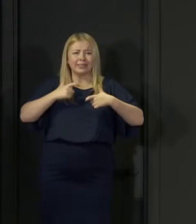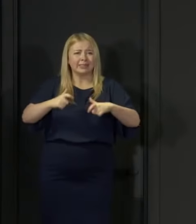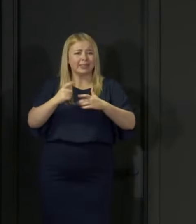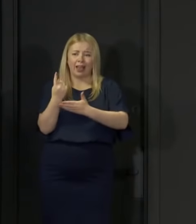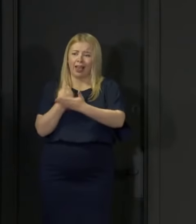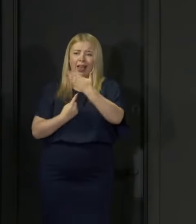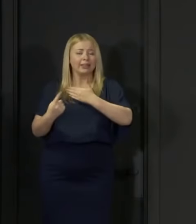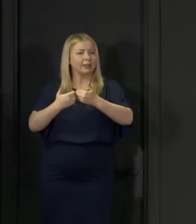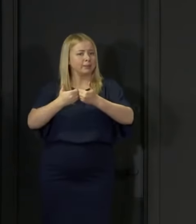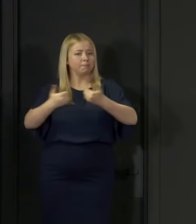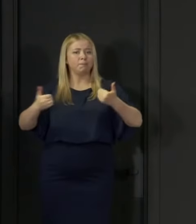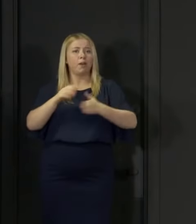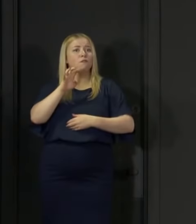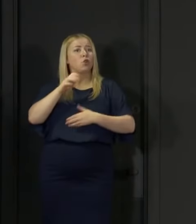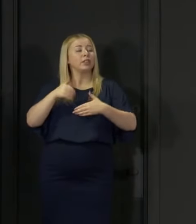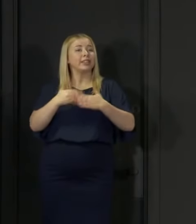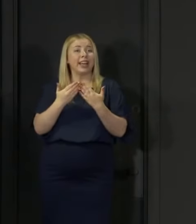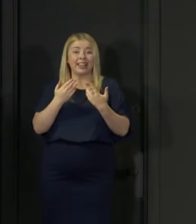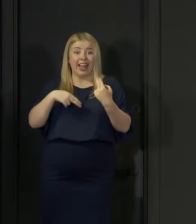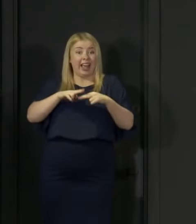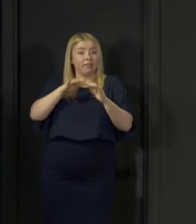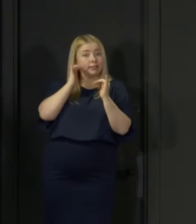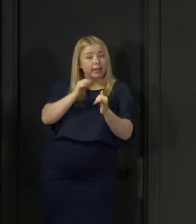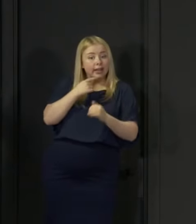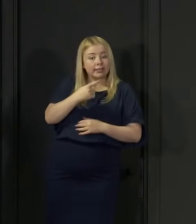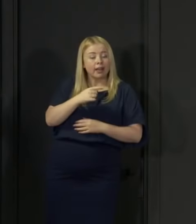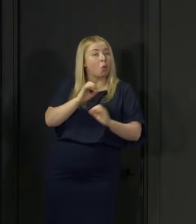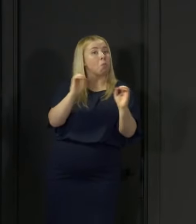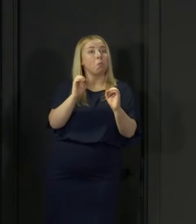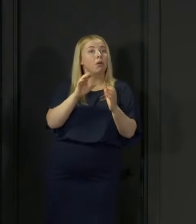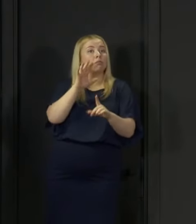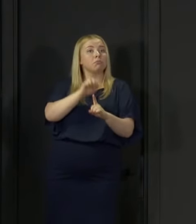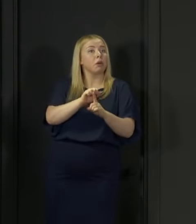for 14 days even if you test negative.